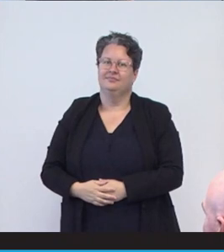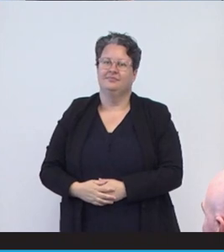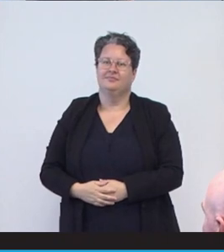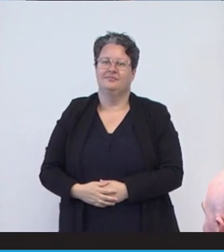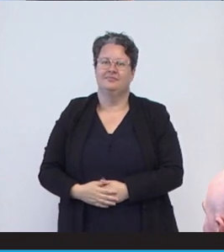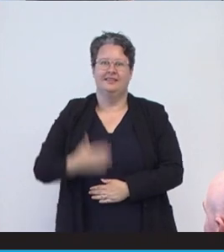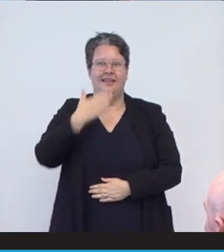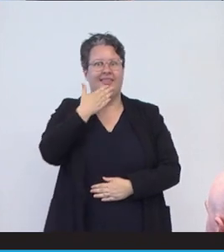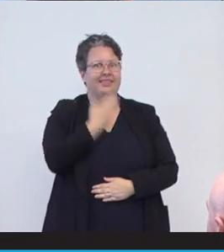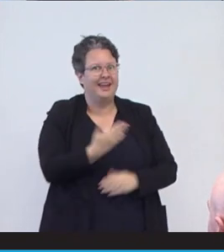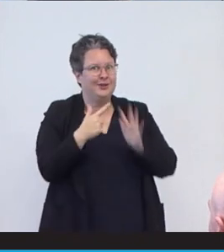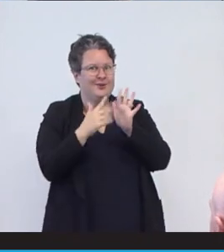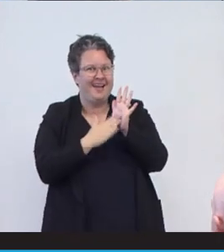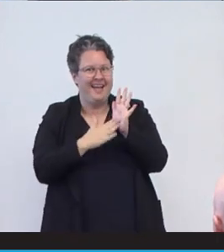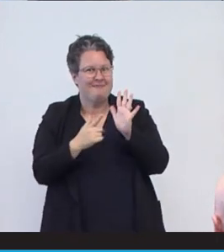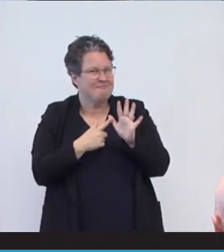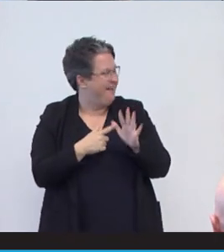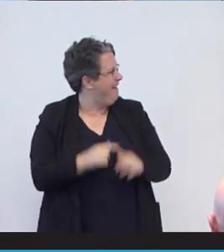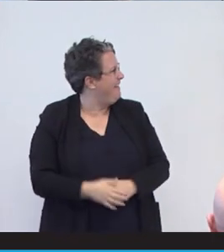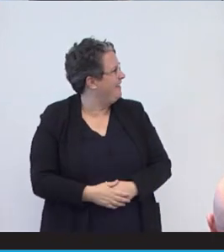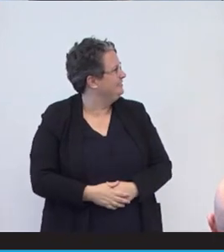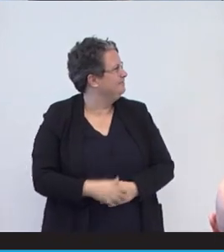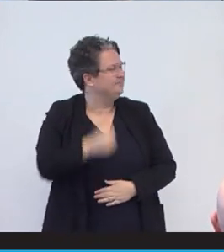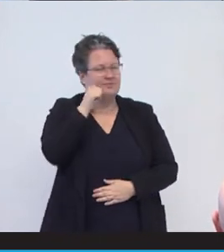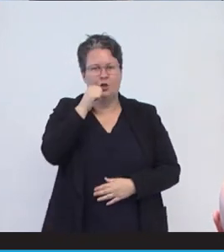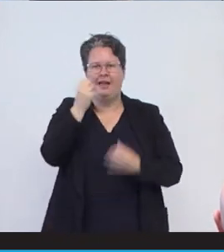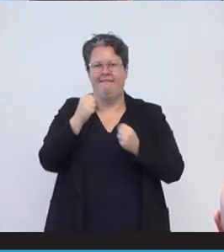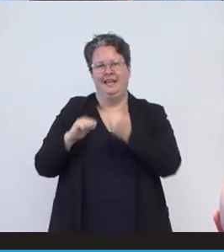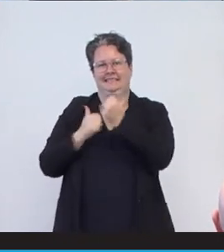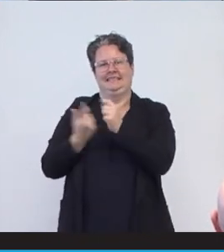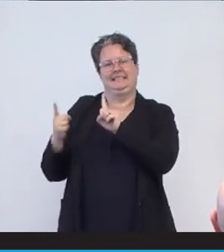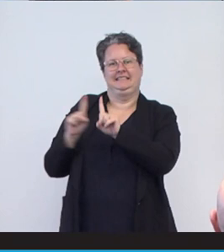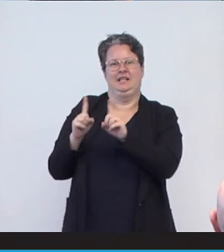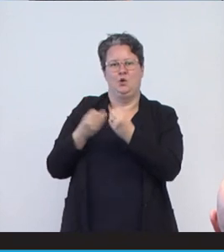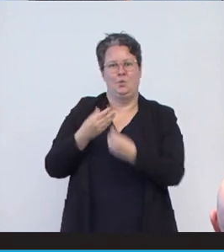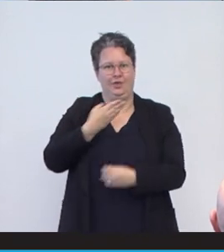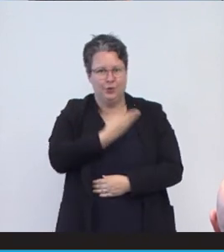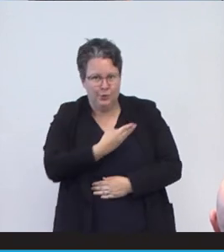Thanks so much, Emma. I know you've got an assistant there with you so big. Thank